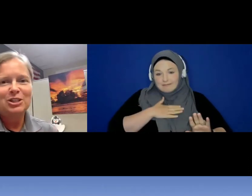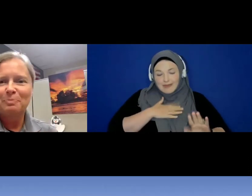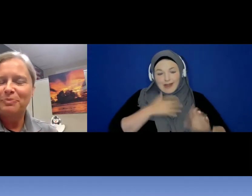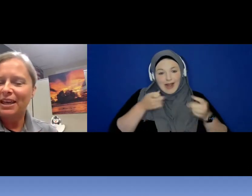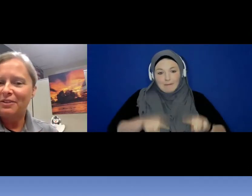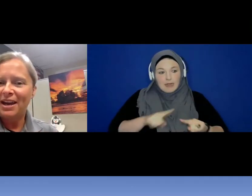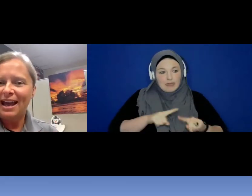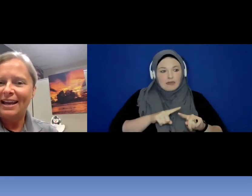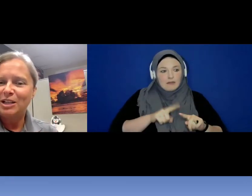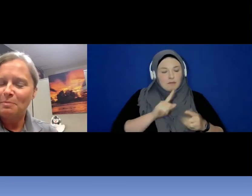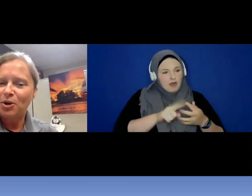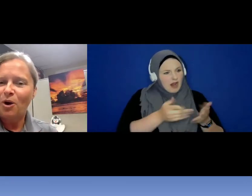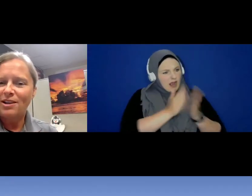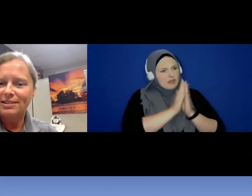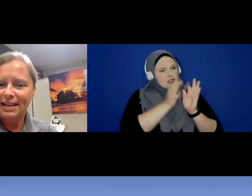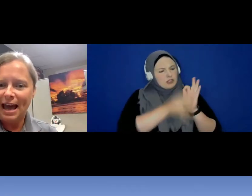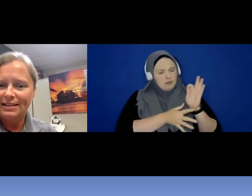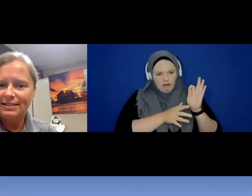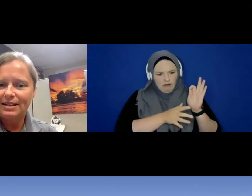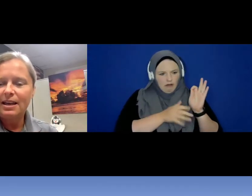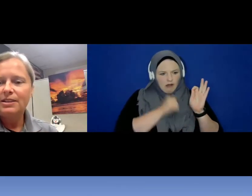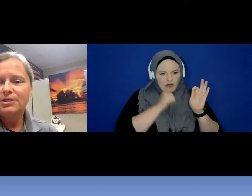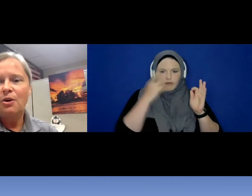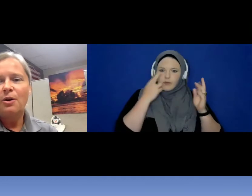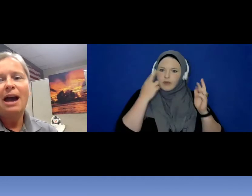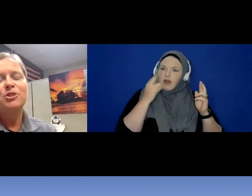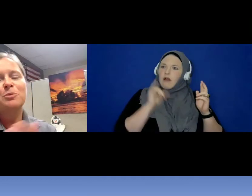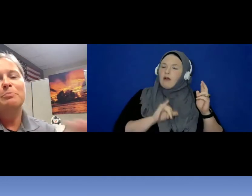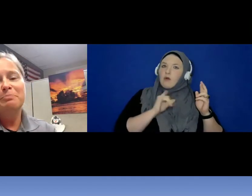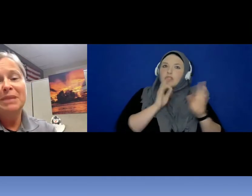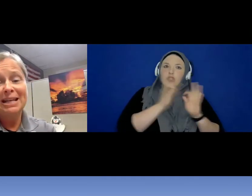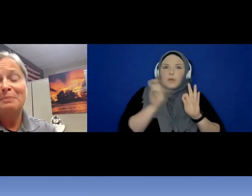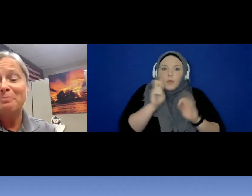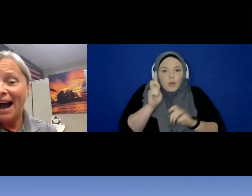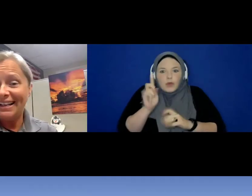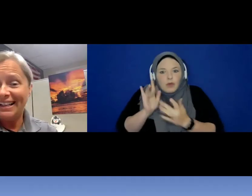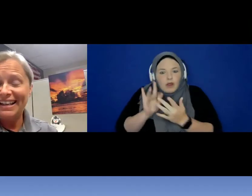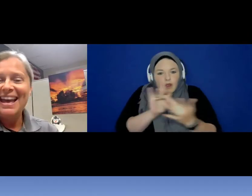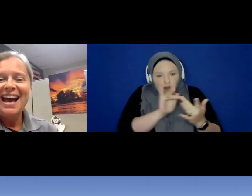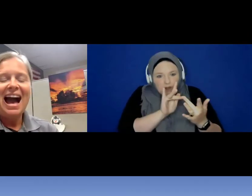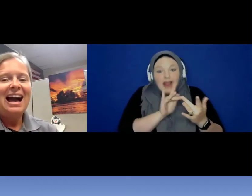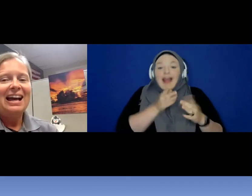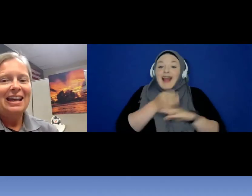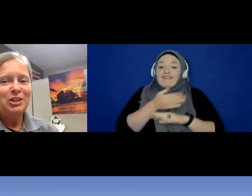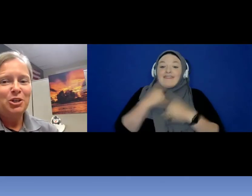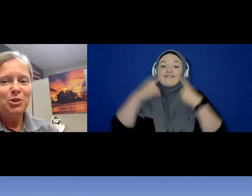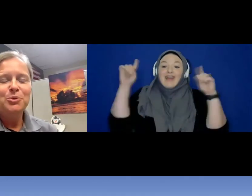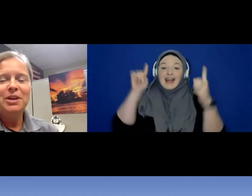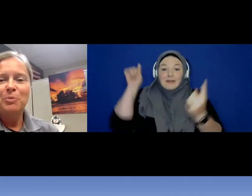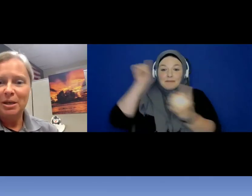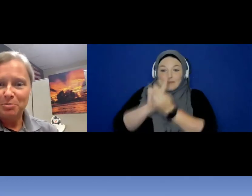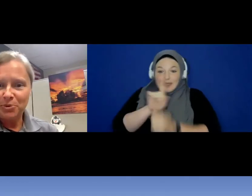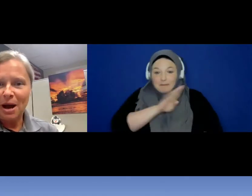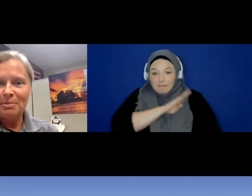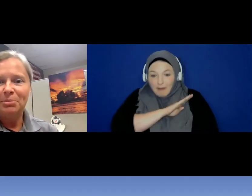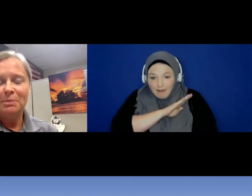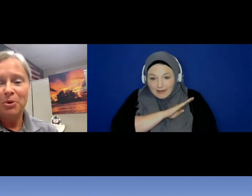something that I had come acr oss yet. So after meeting Bonnie , I knew that we could both